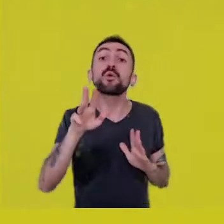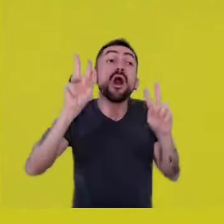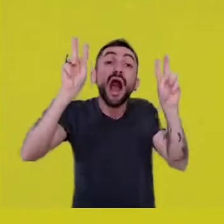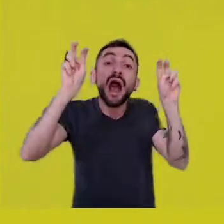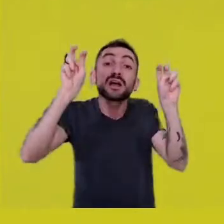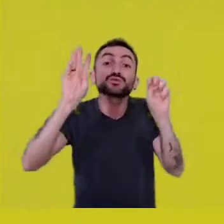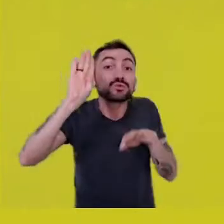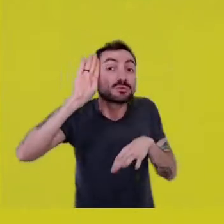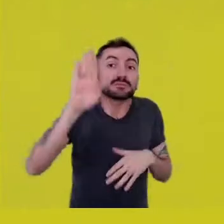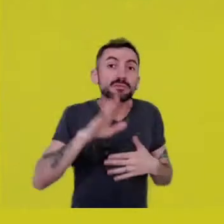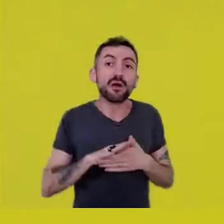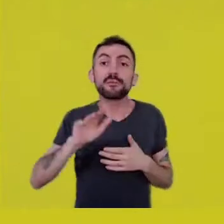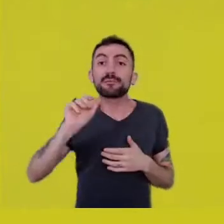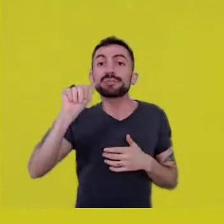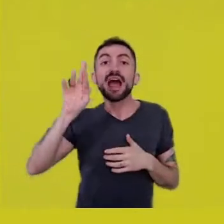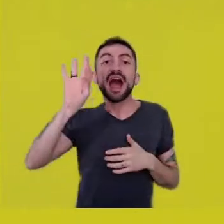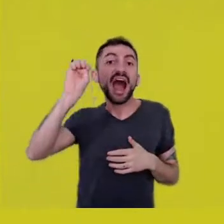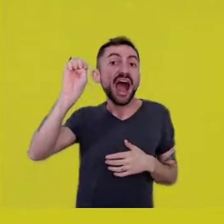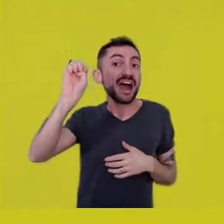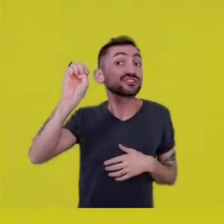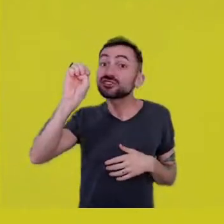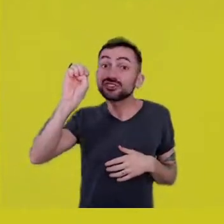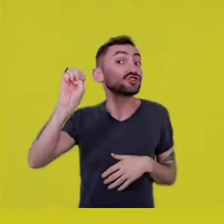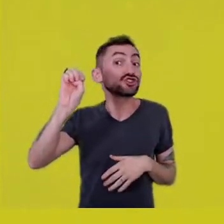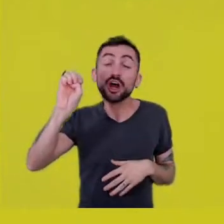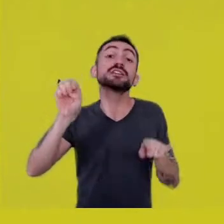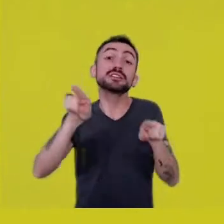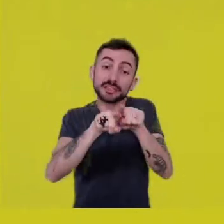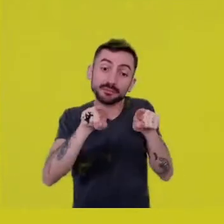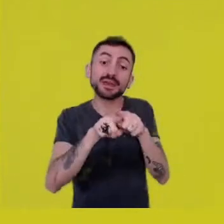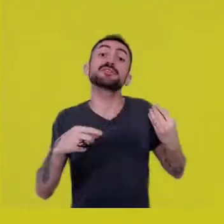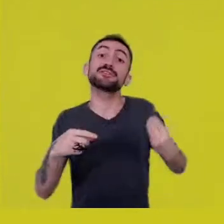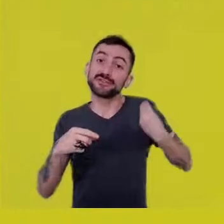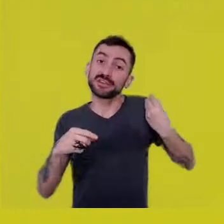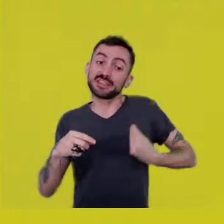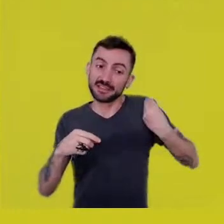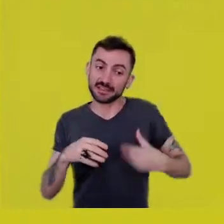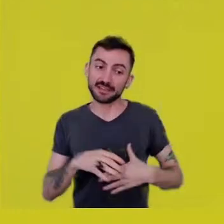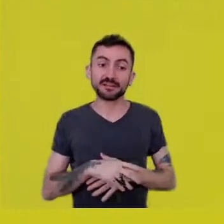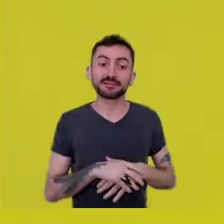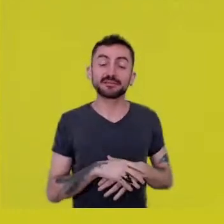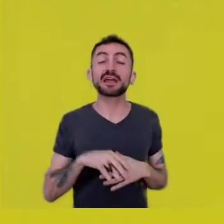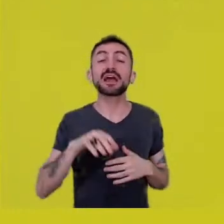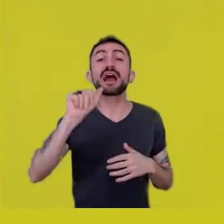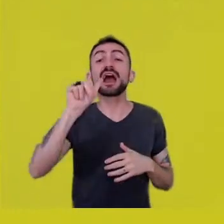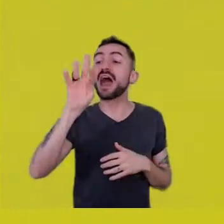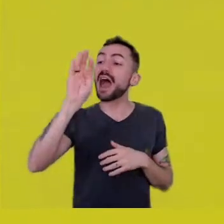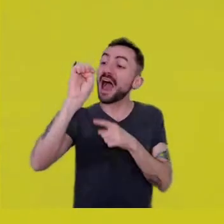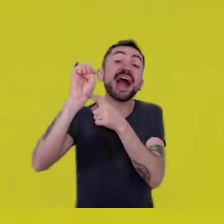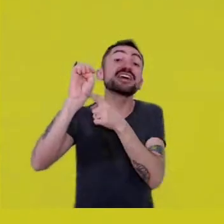we need to touch on the matter of life. Art needs to serve life.